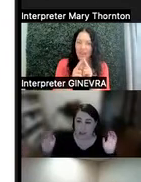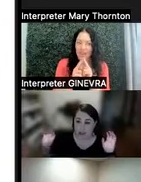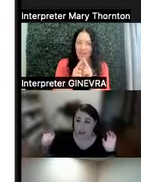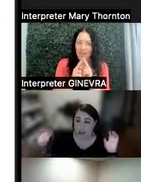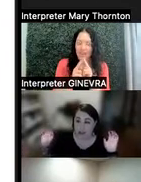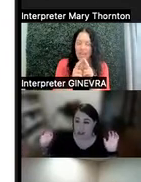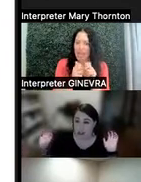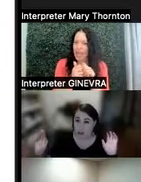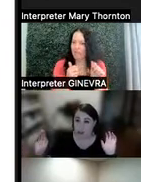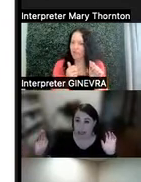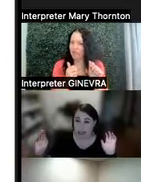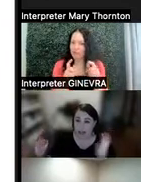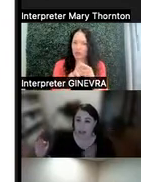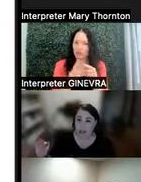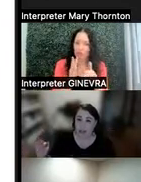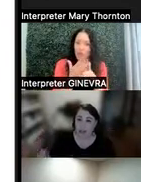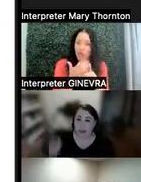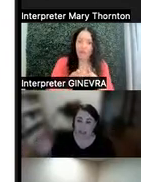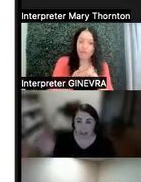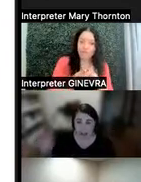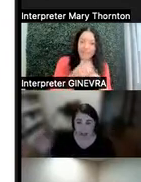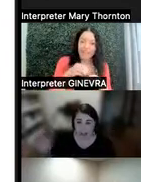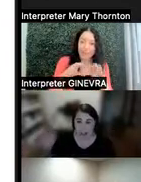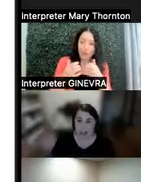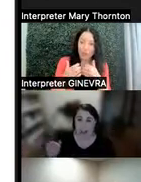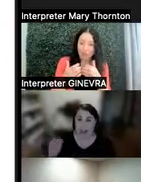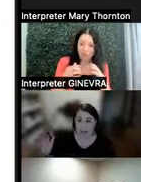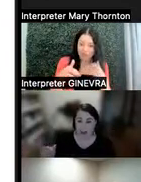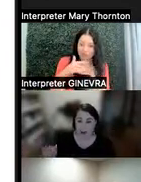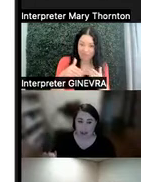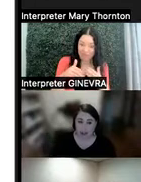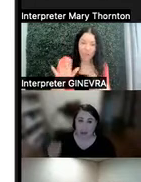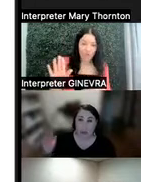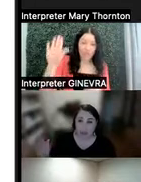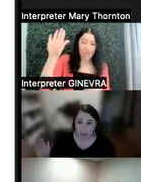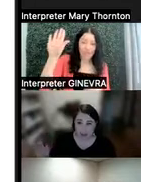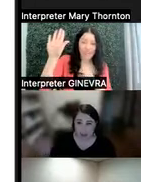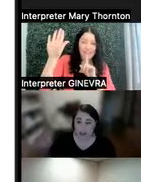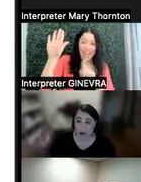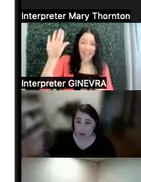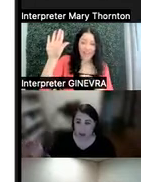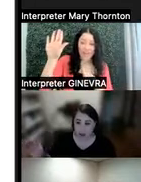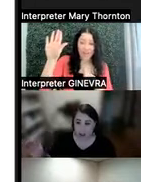to sharing in a group setting, raising their hand and answering a question once in a quarter